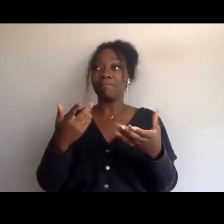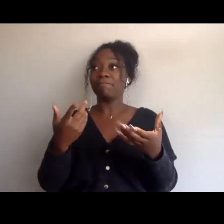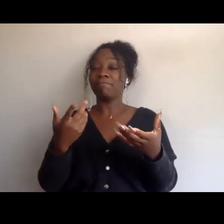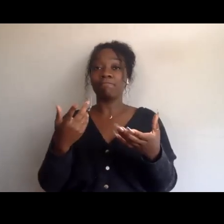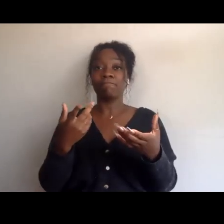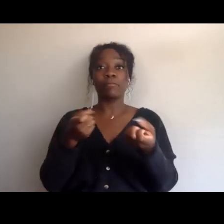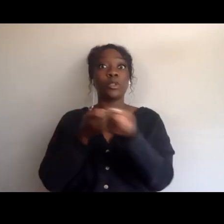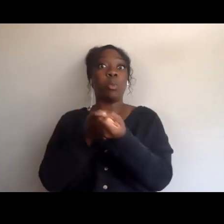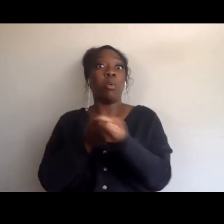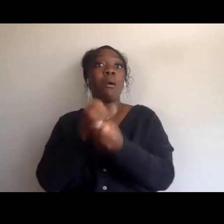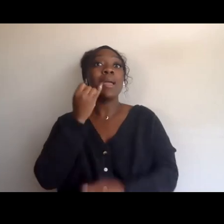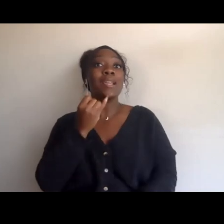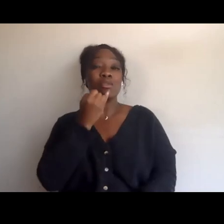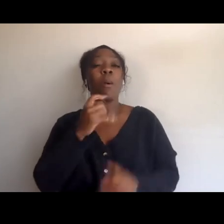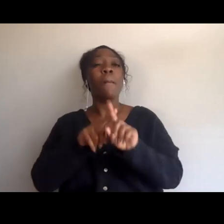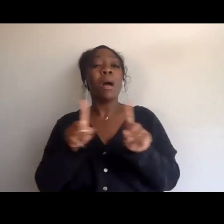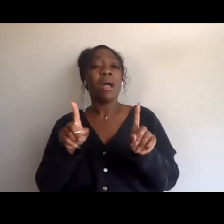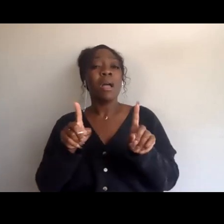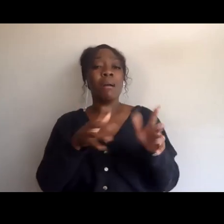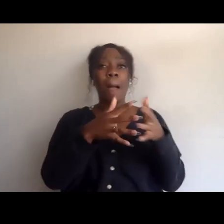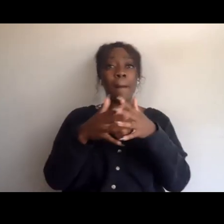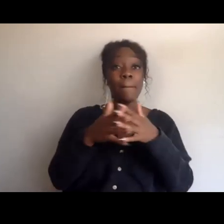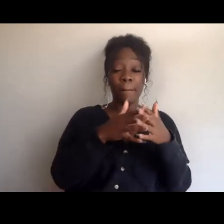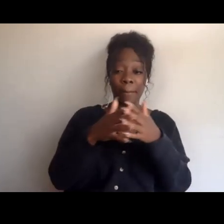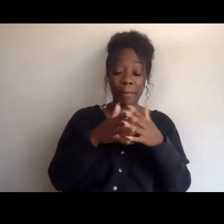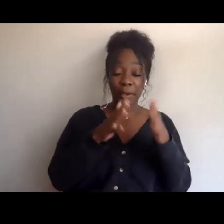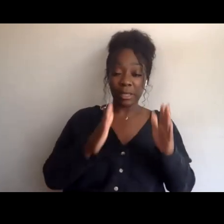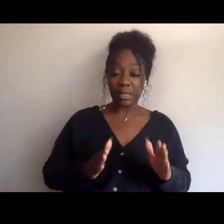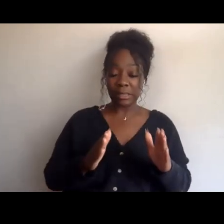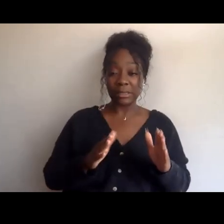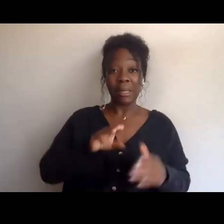by American media and by Zionists to seem